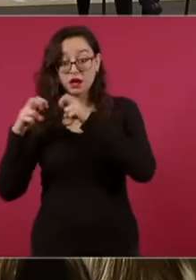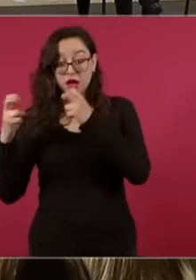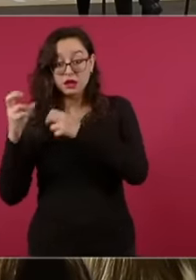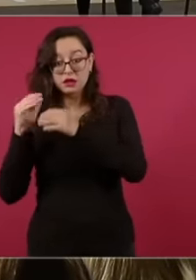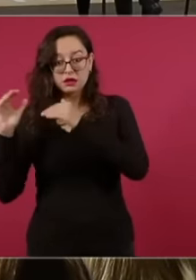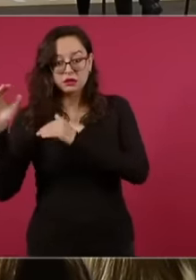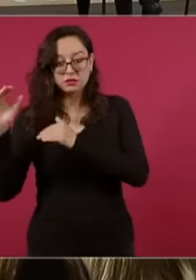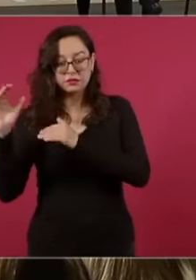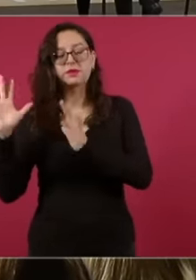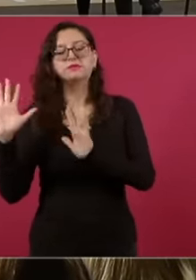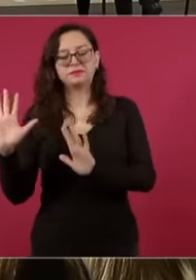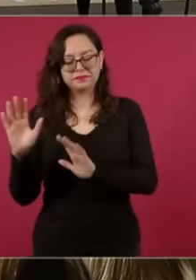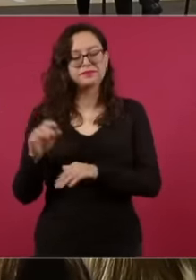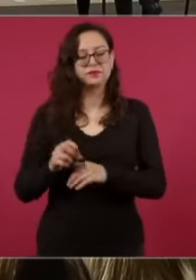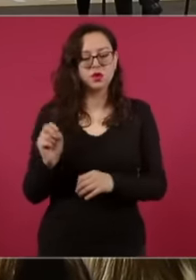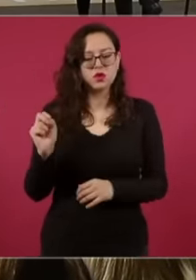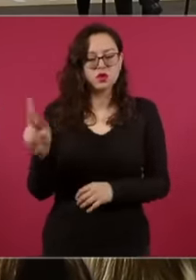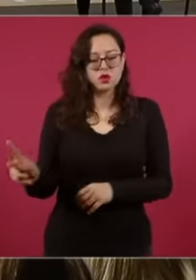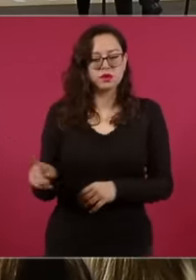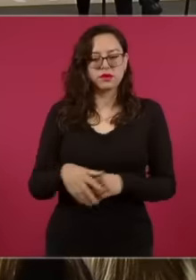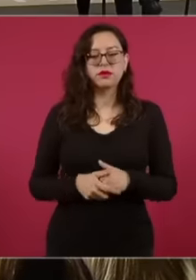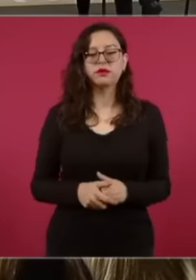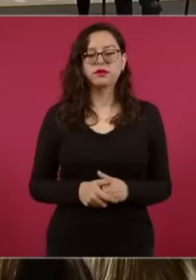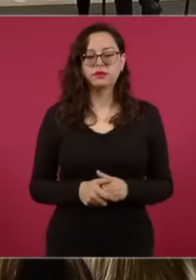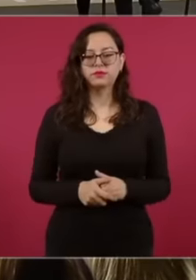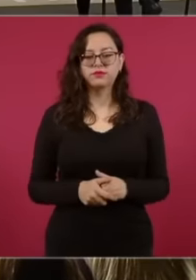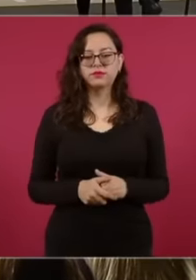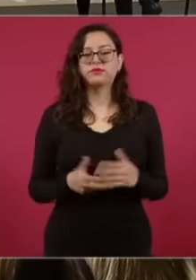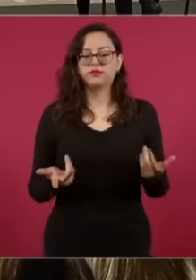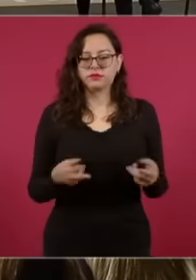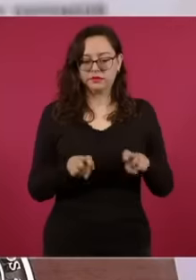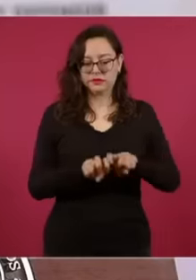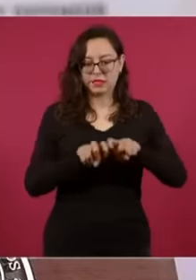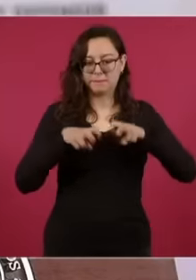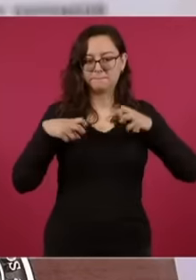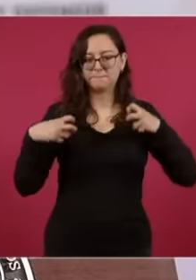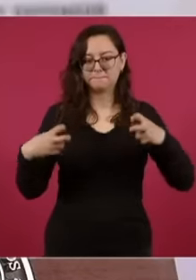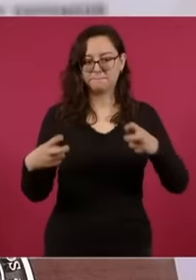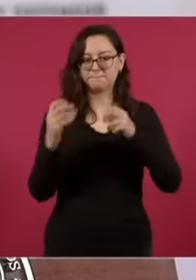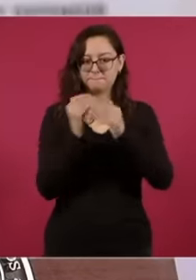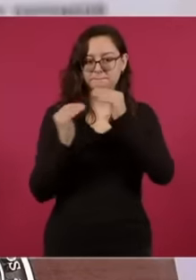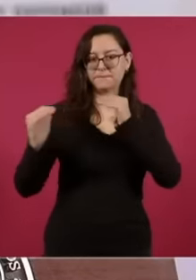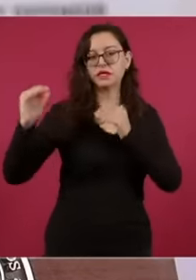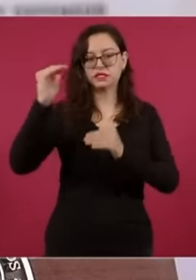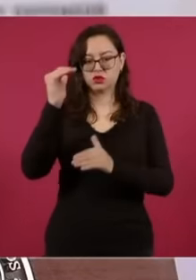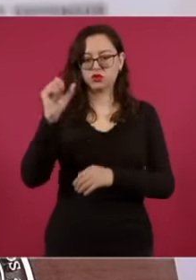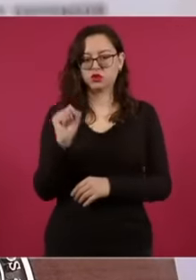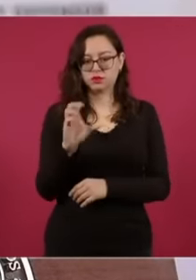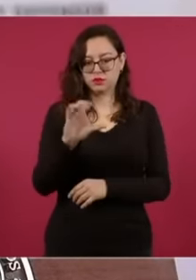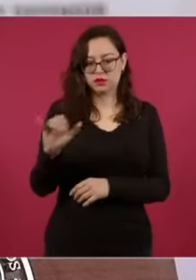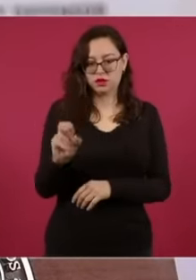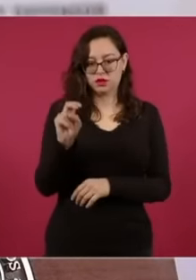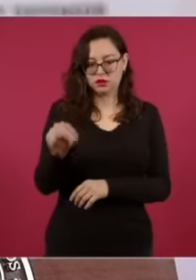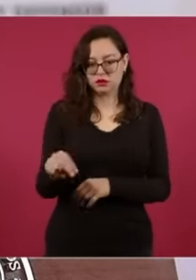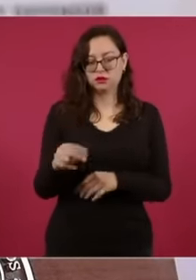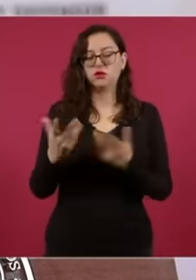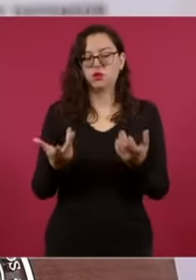, look, let's tell you how much a court minister earns in total per